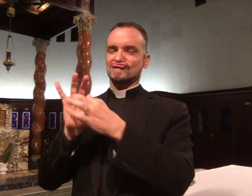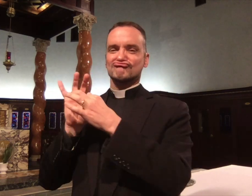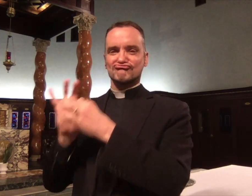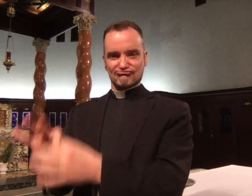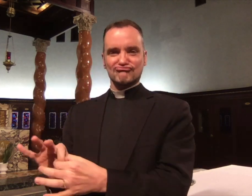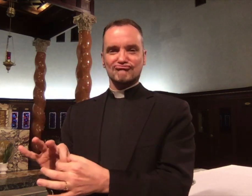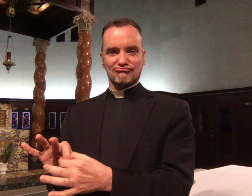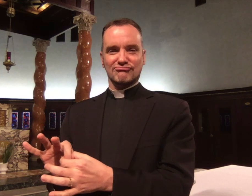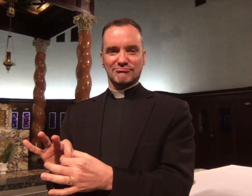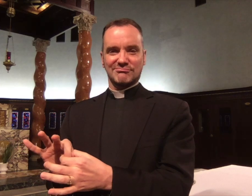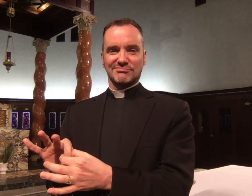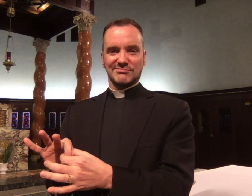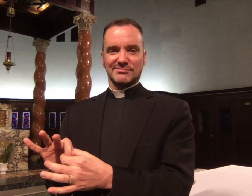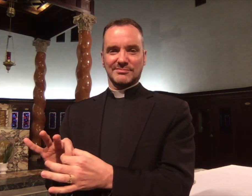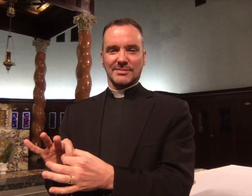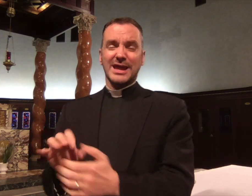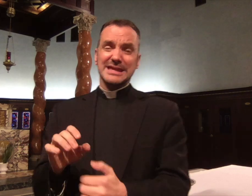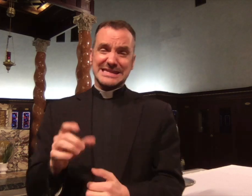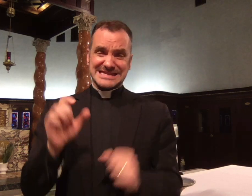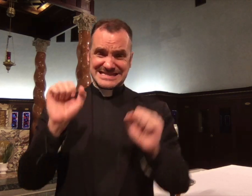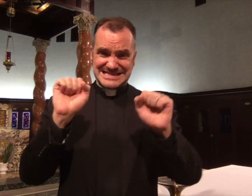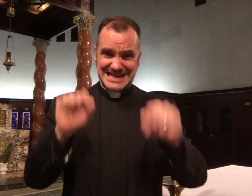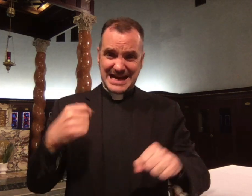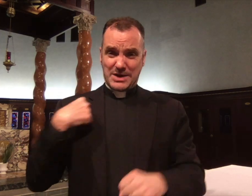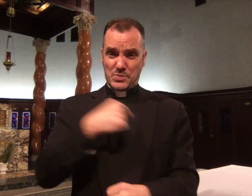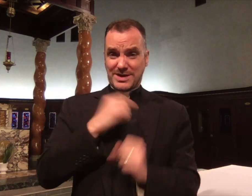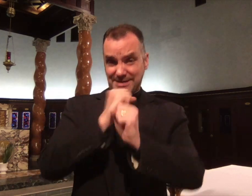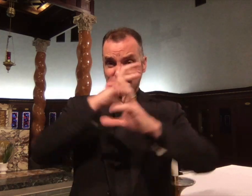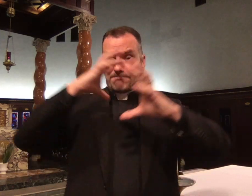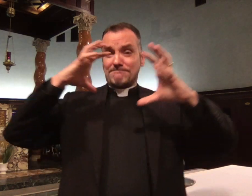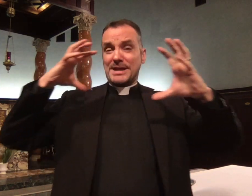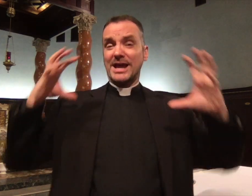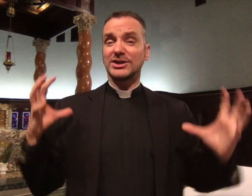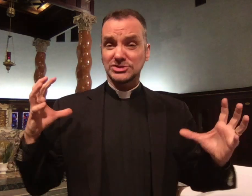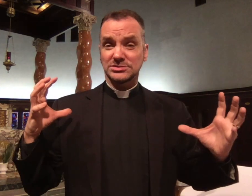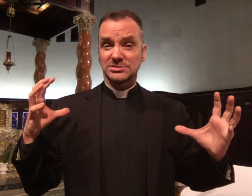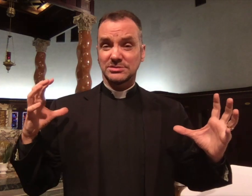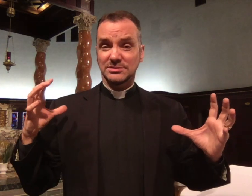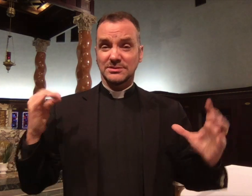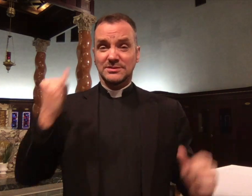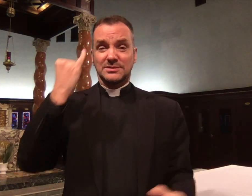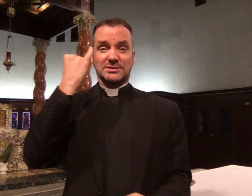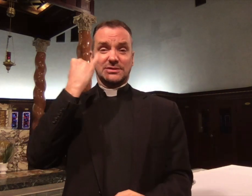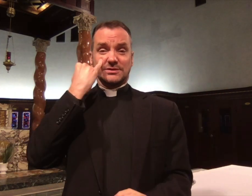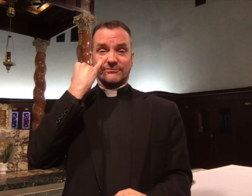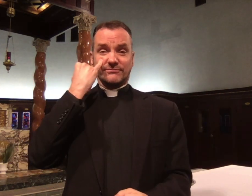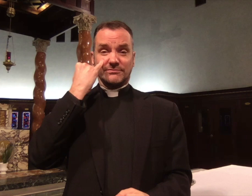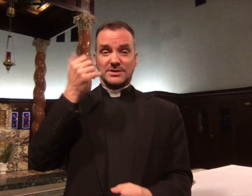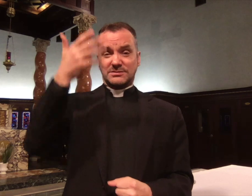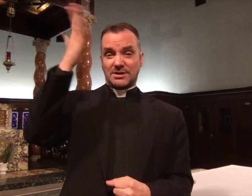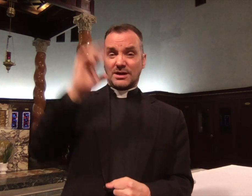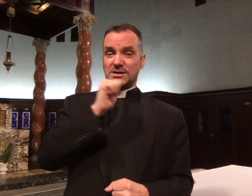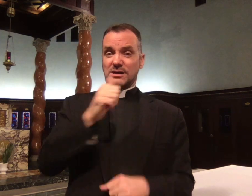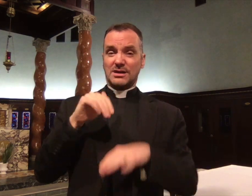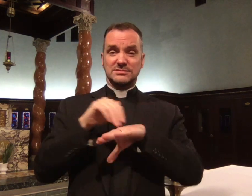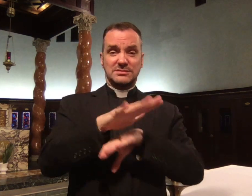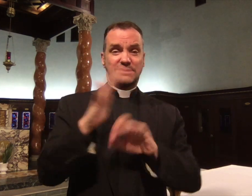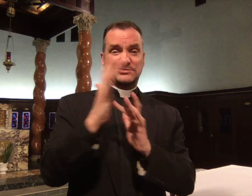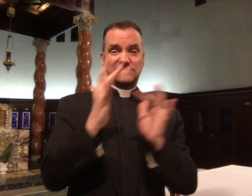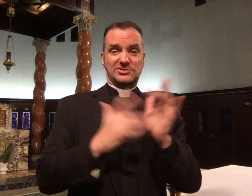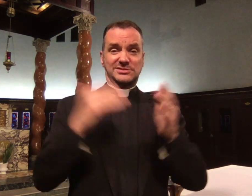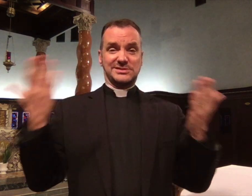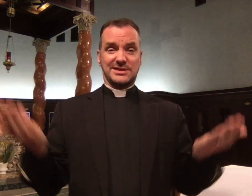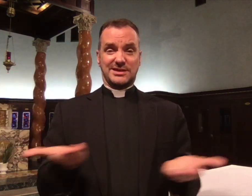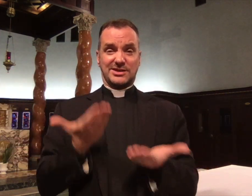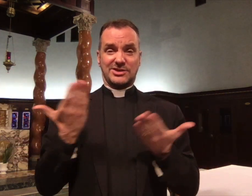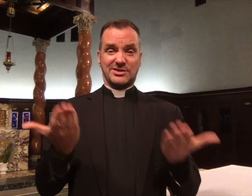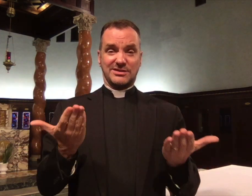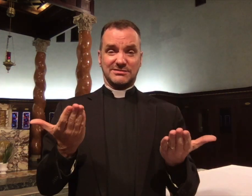all those moments of bonding. Can we imagine if God hadn't sent Jesus here,